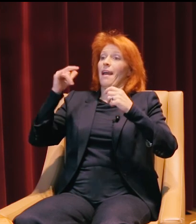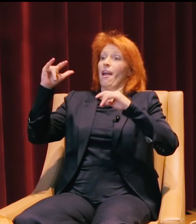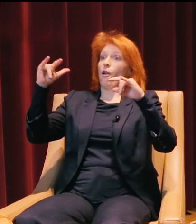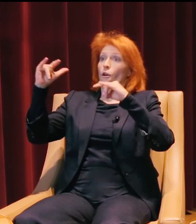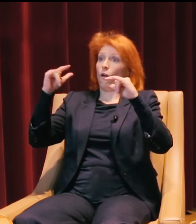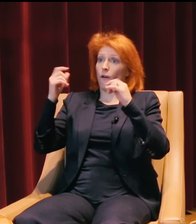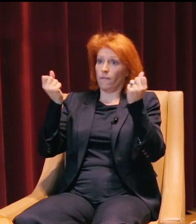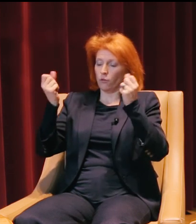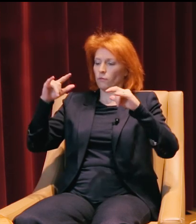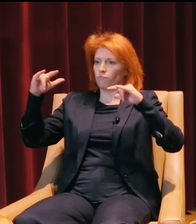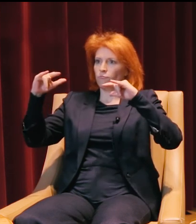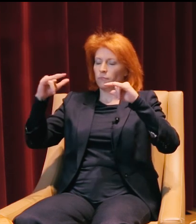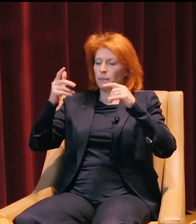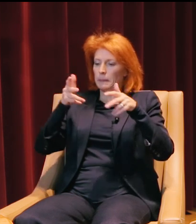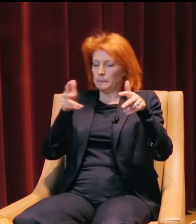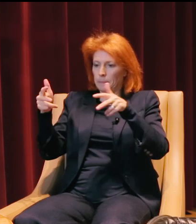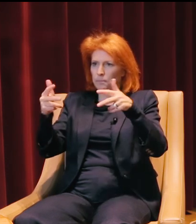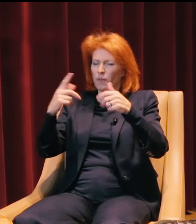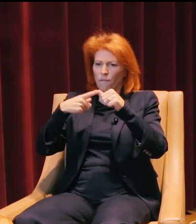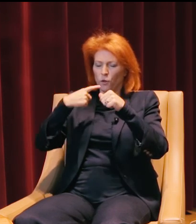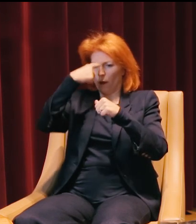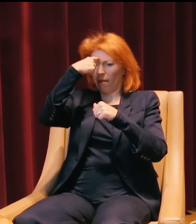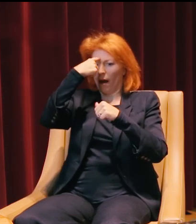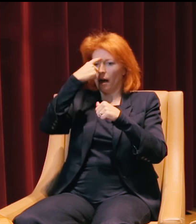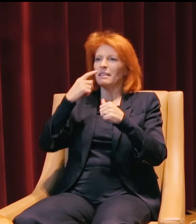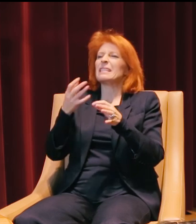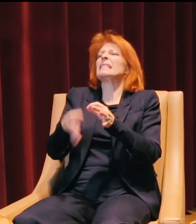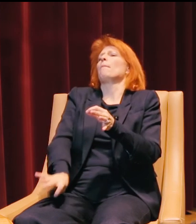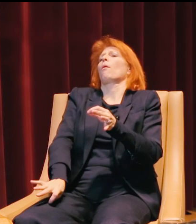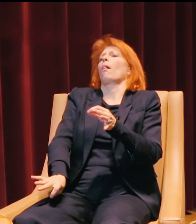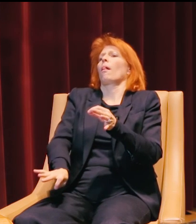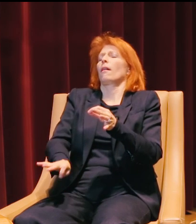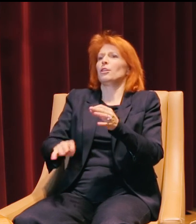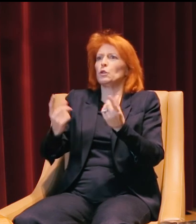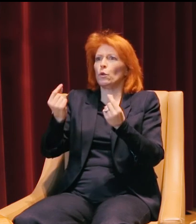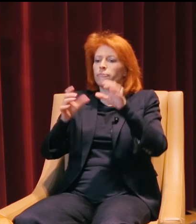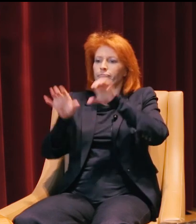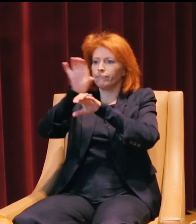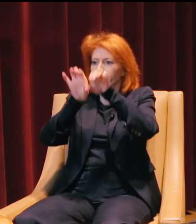And this was a, at first we thought it was a simple task. You know, just stack, and eventually we'd have